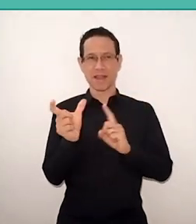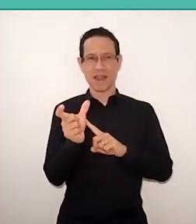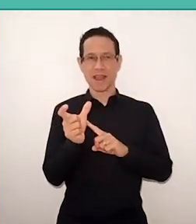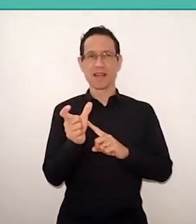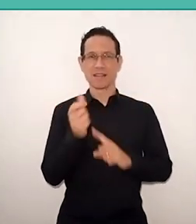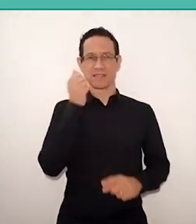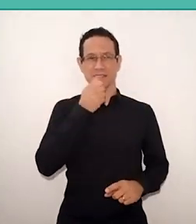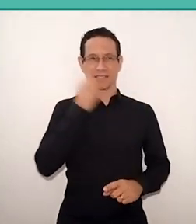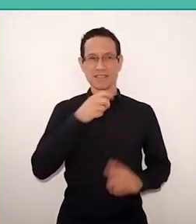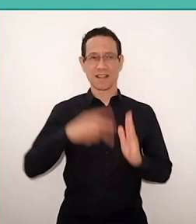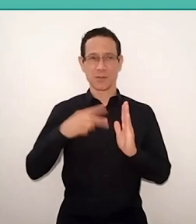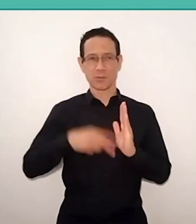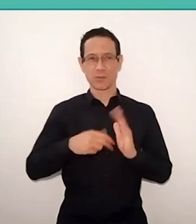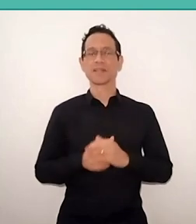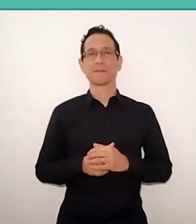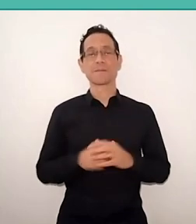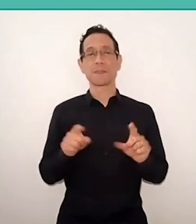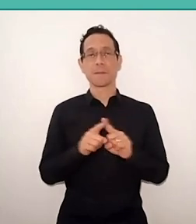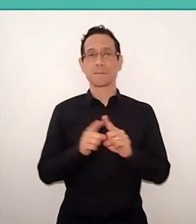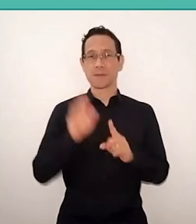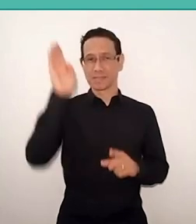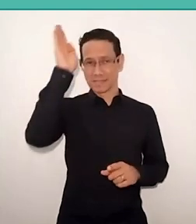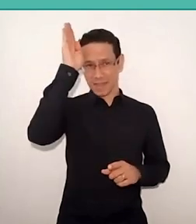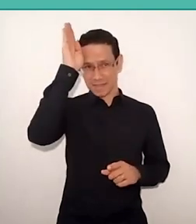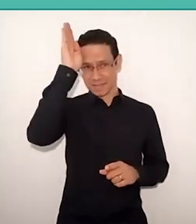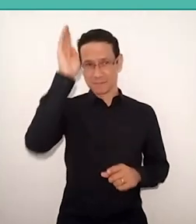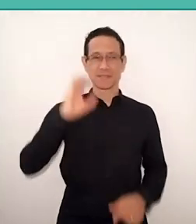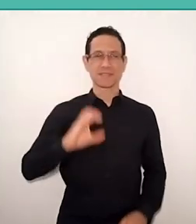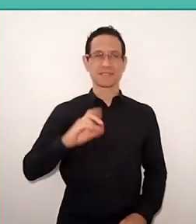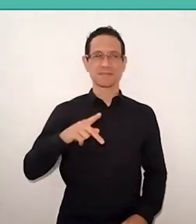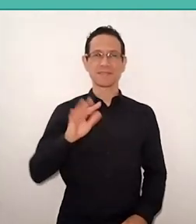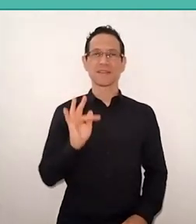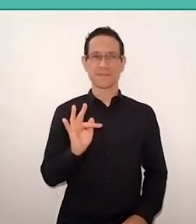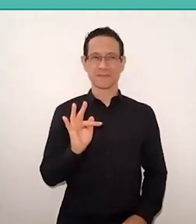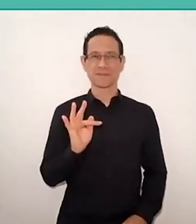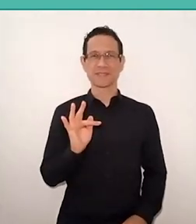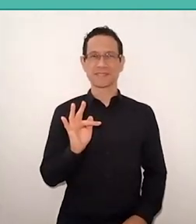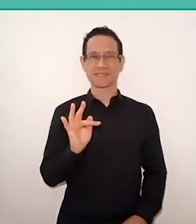will be both in the Sesc, the CPF, Training and Research Center,